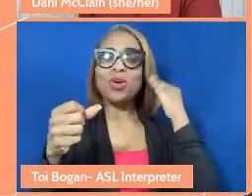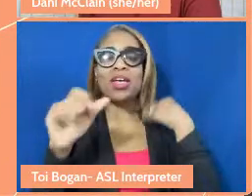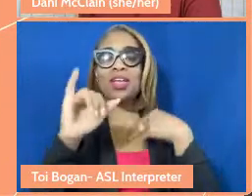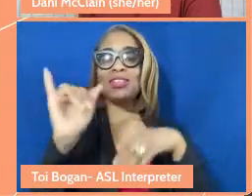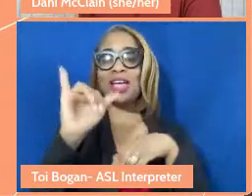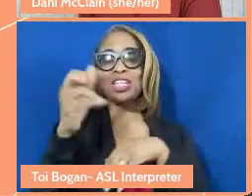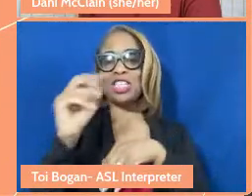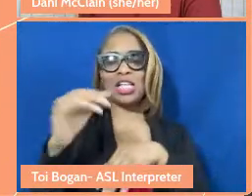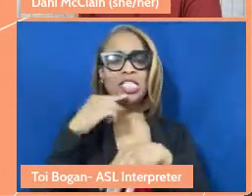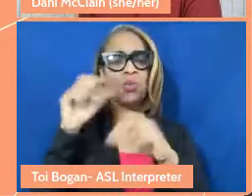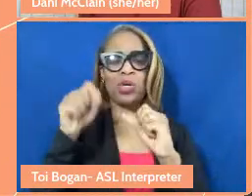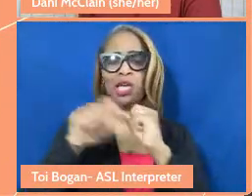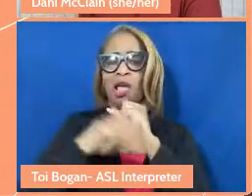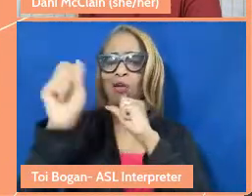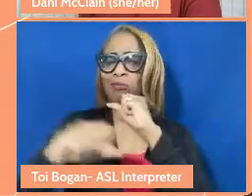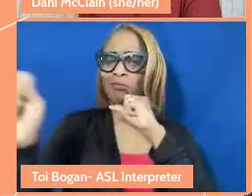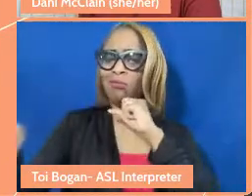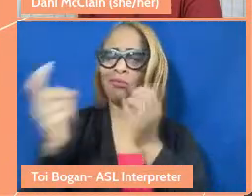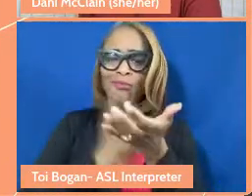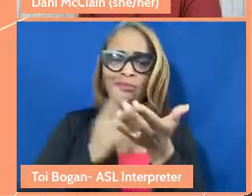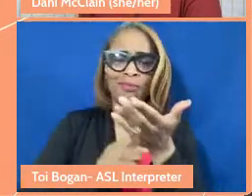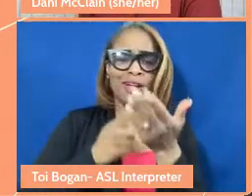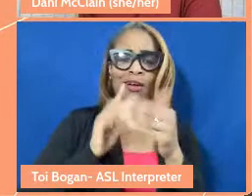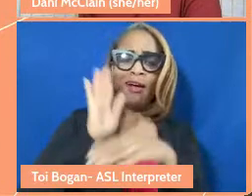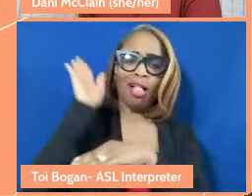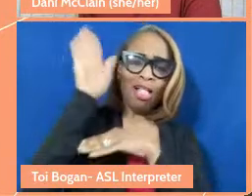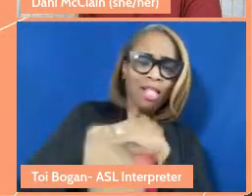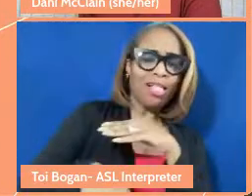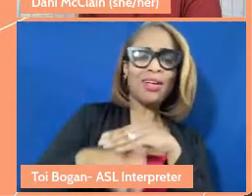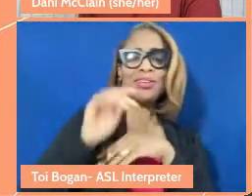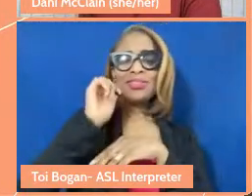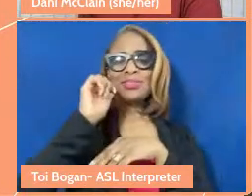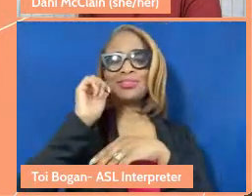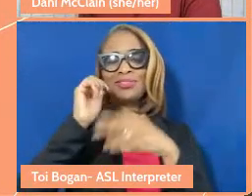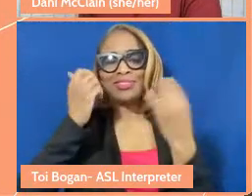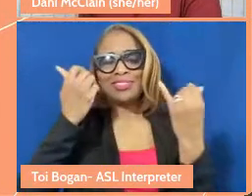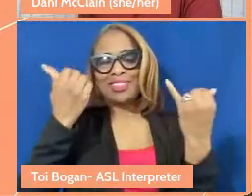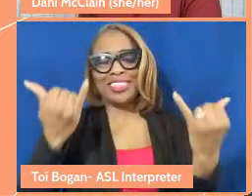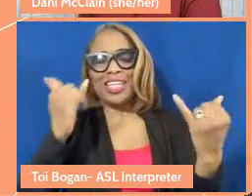the rest of today and tomorrow and the next day and on. And this is the work that we do, right,